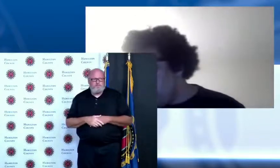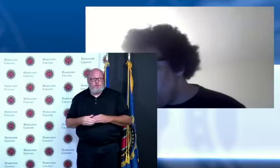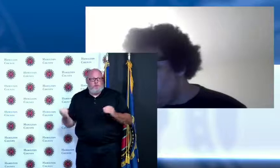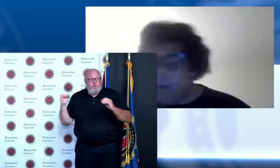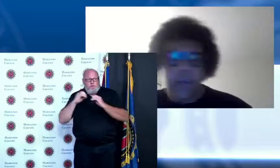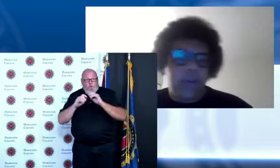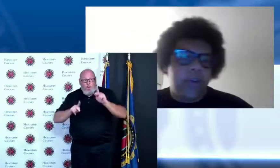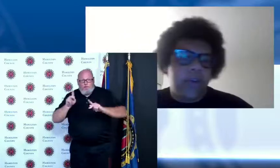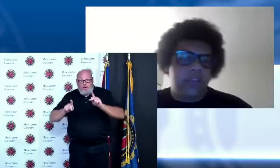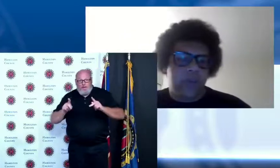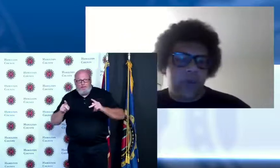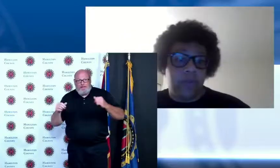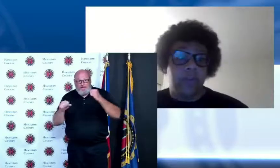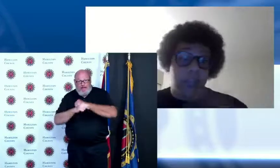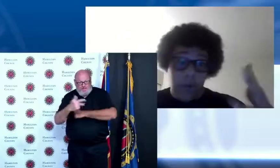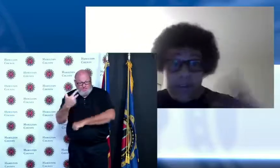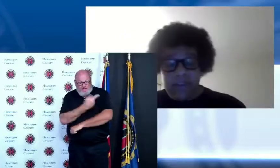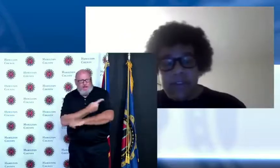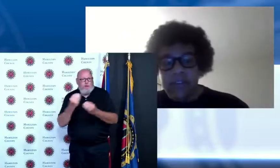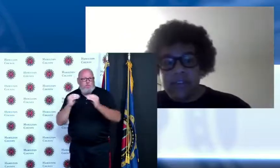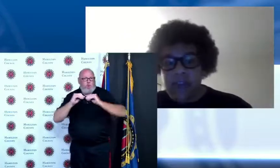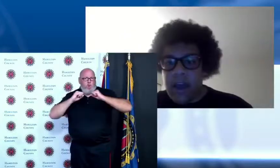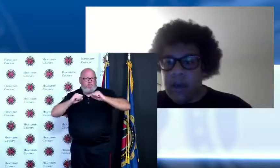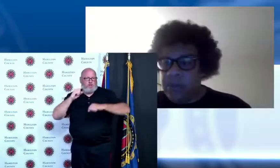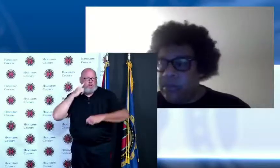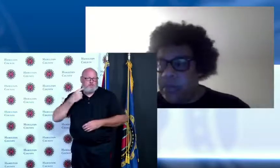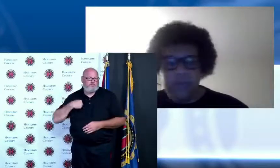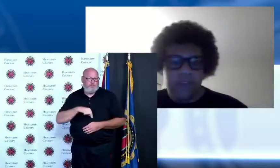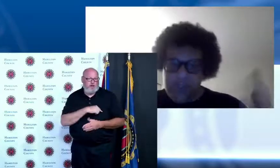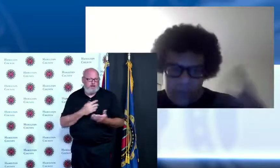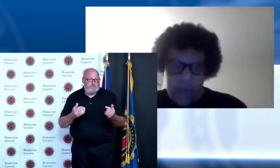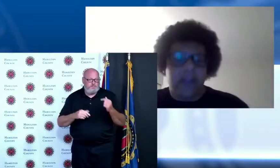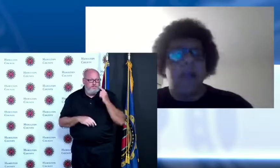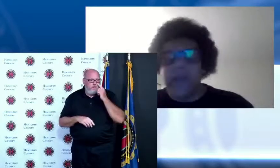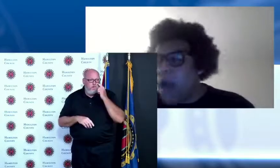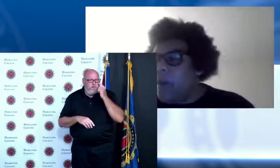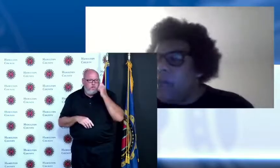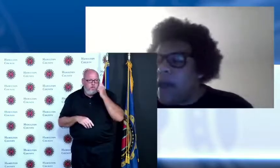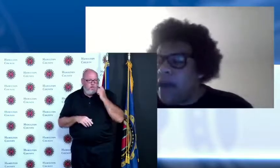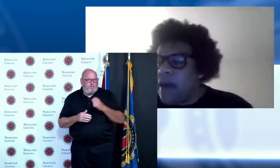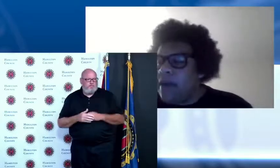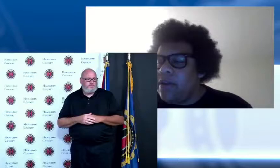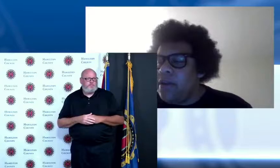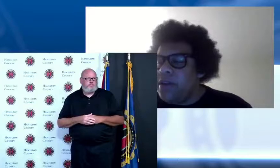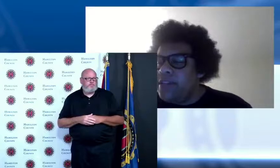now my following questions are both for you and Denise if she doesn't mind coming up I